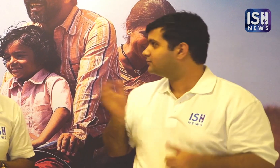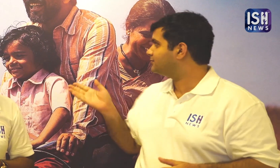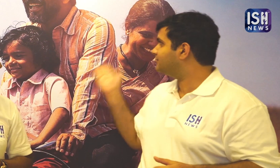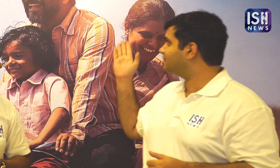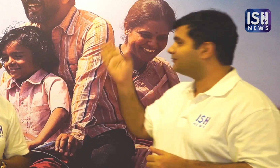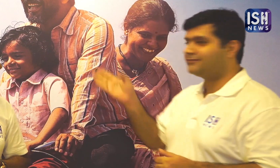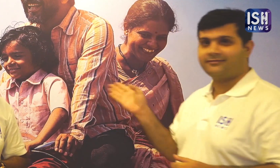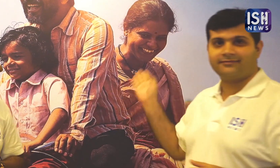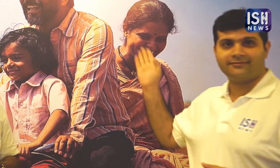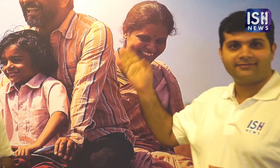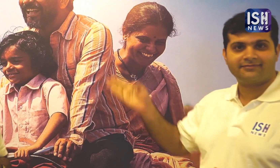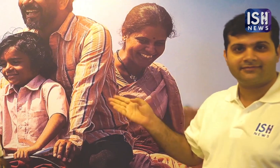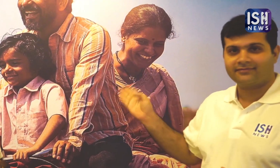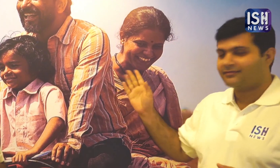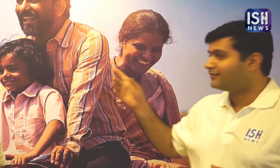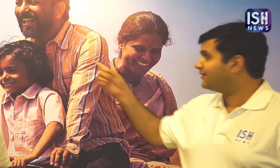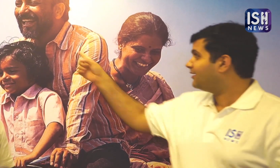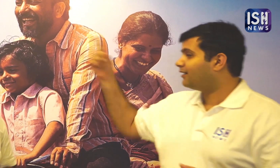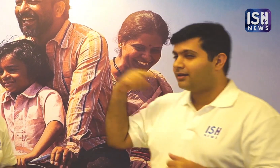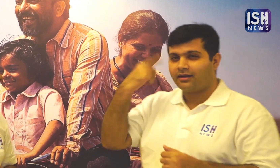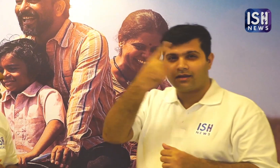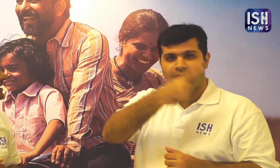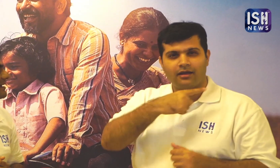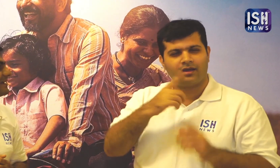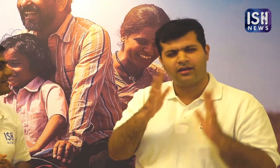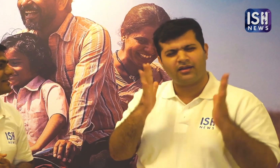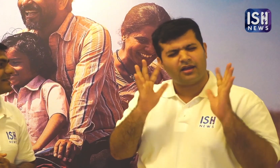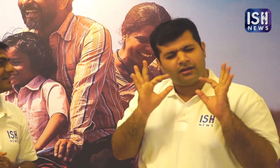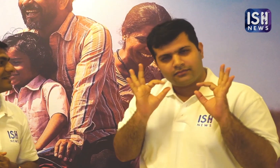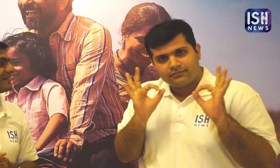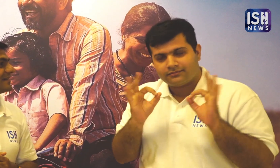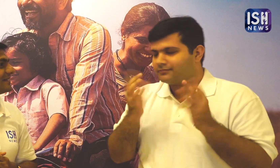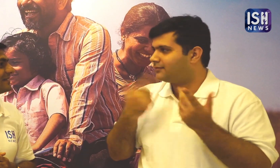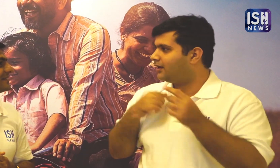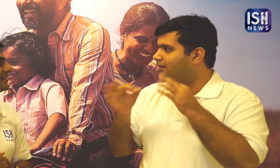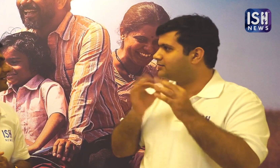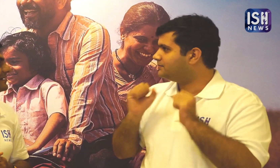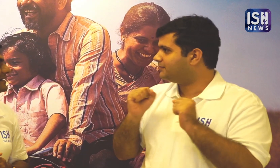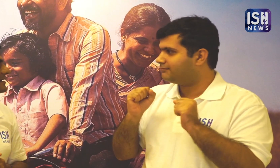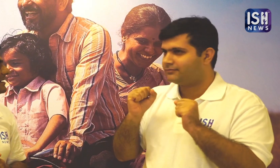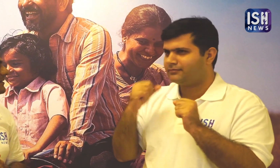Look at this. Especially his facial expressions were too good. It is very difficult to explain.